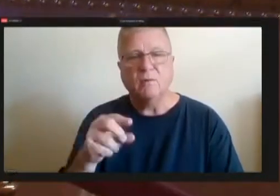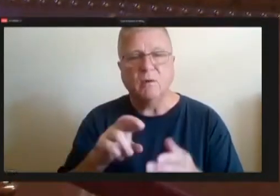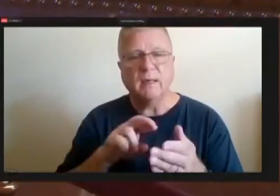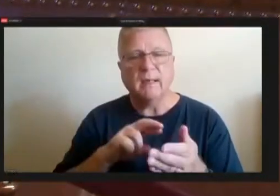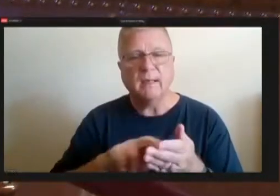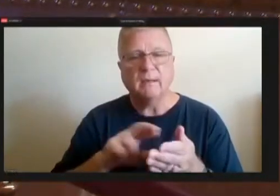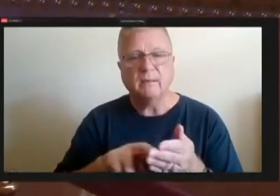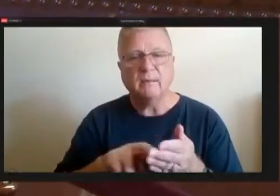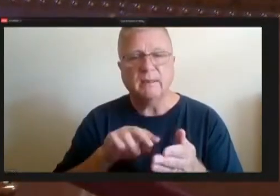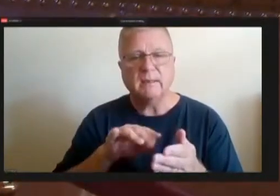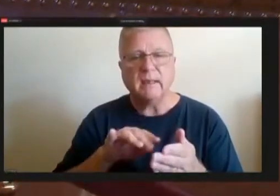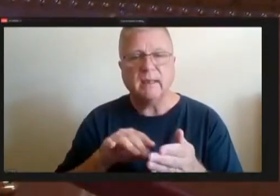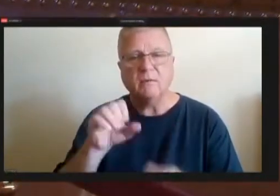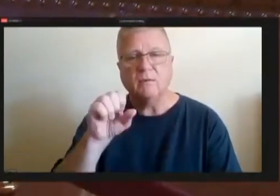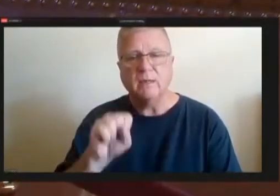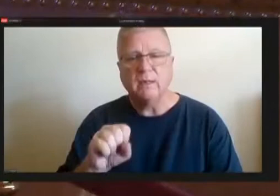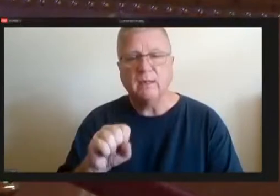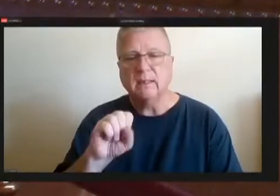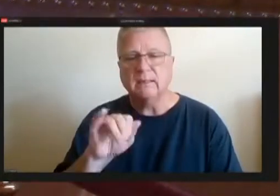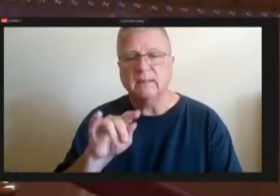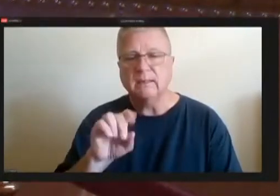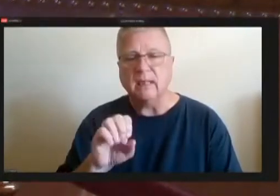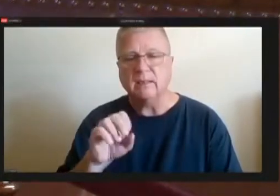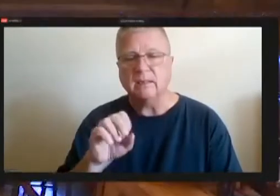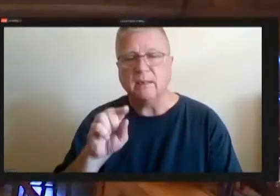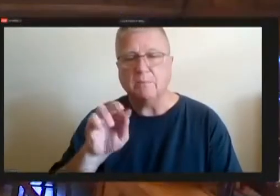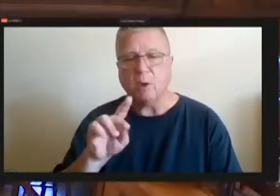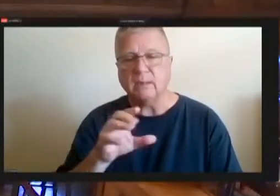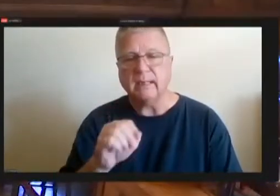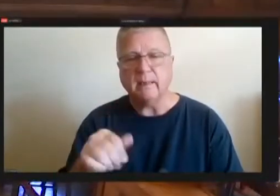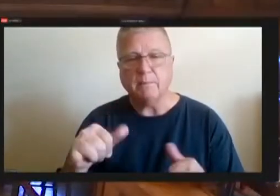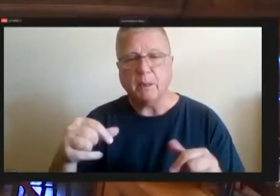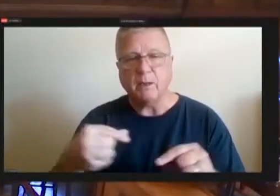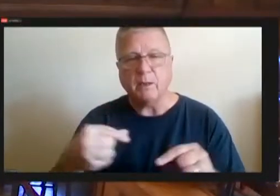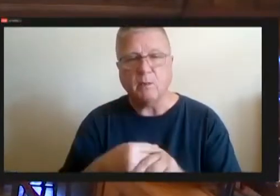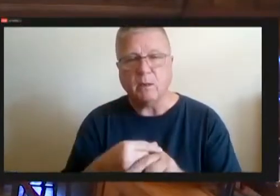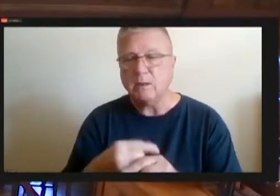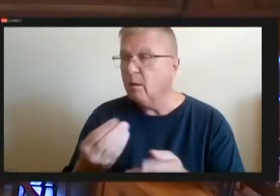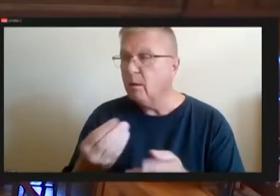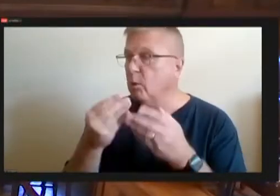playgrounds. Motion to approve that can vary discussion.